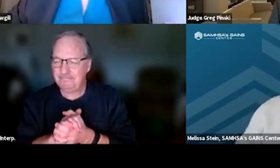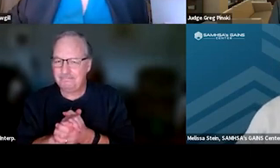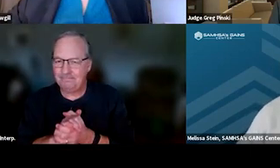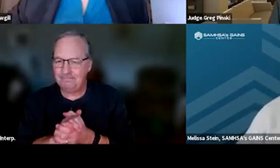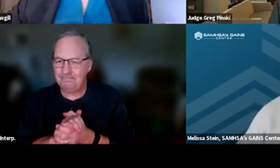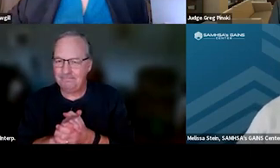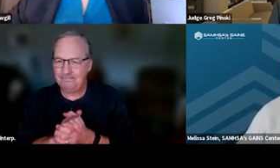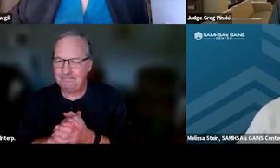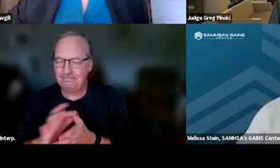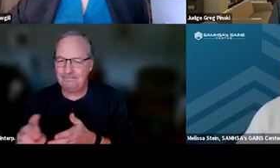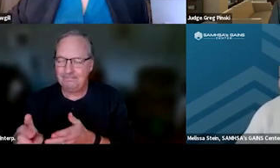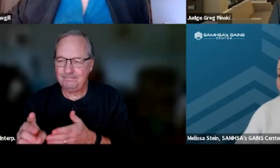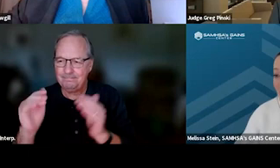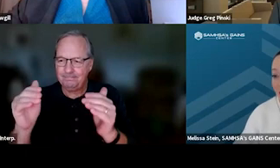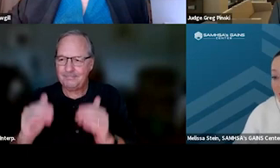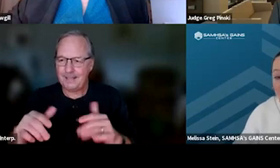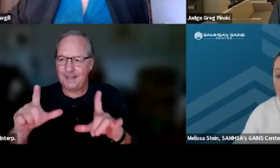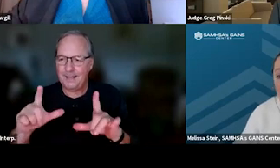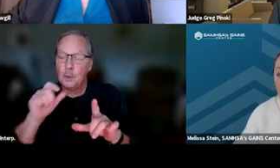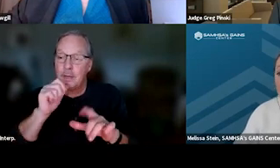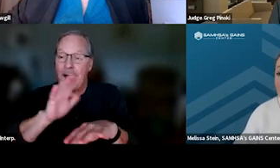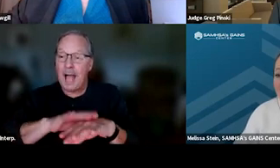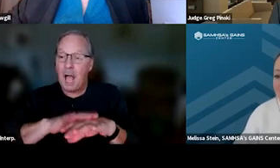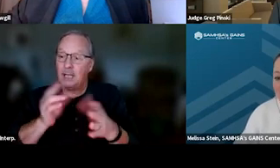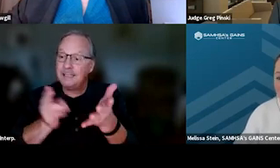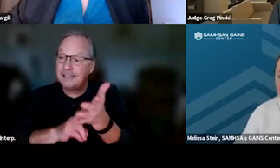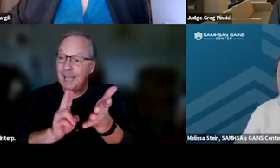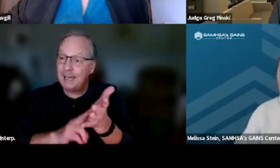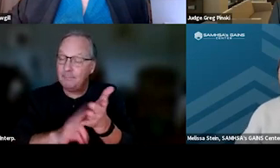We can move to the next slide. If you're not on, sign up for the GAINS listserv.